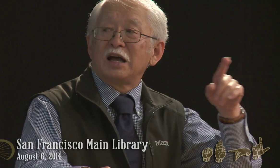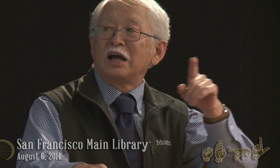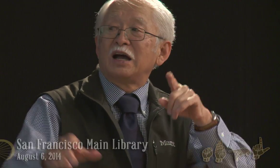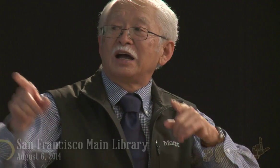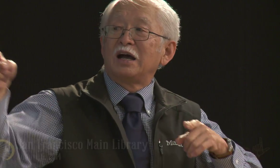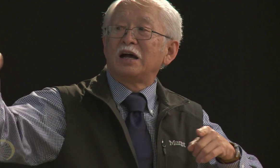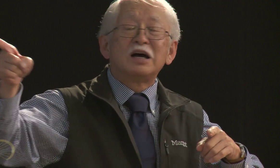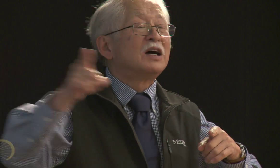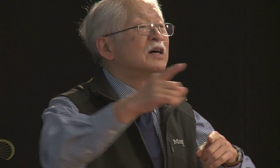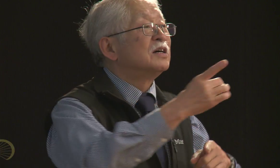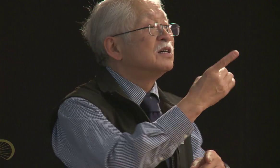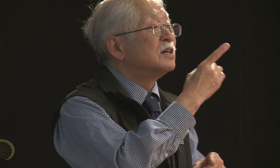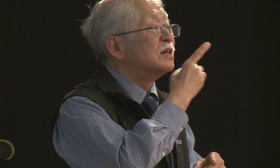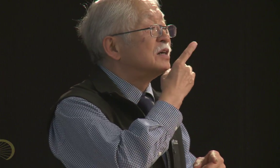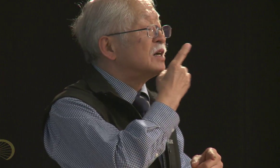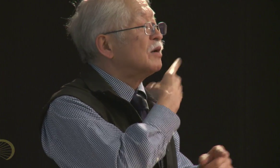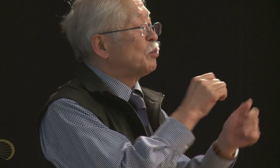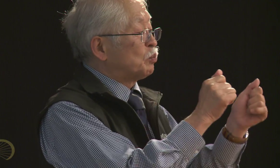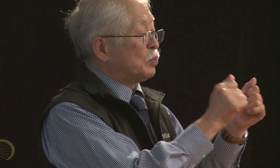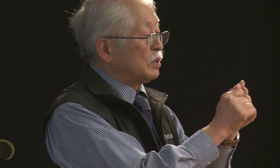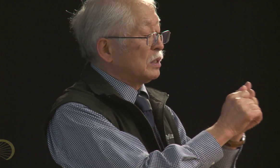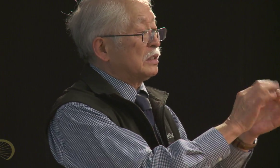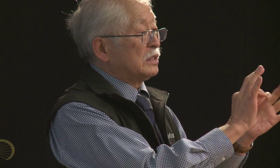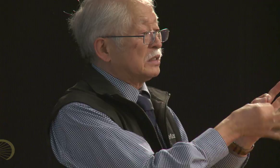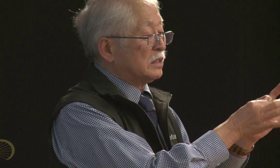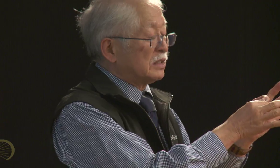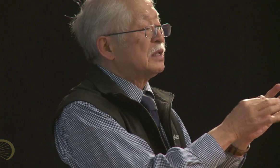Oh, I almost forgot to add that